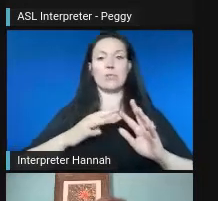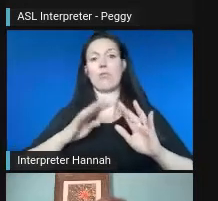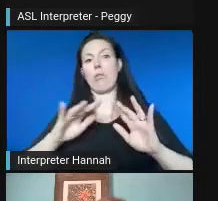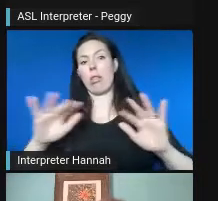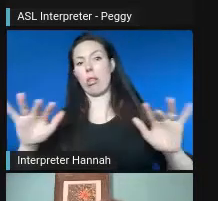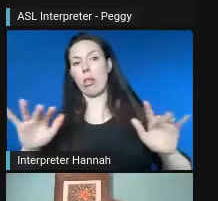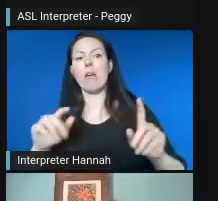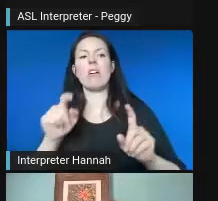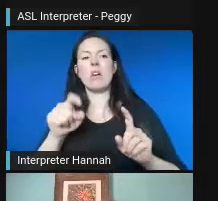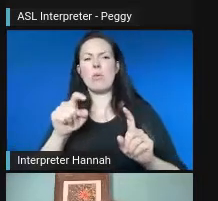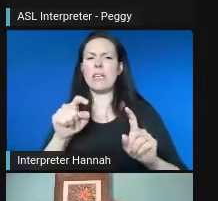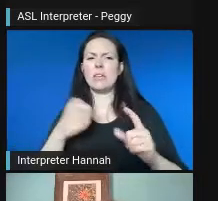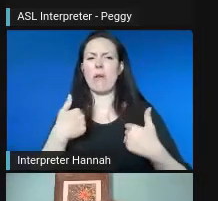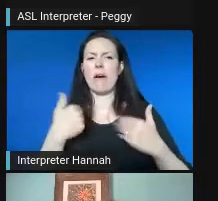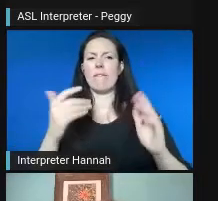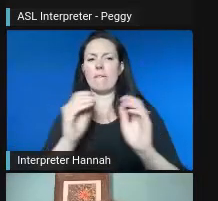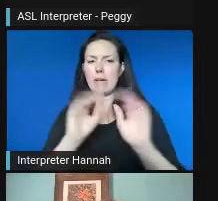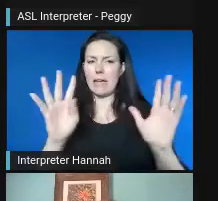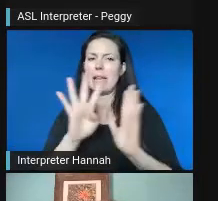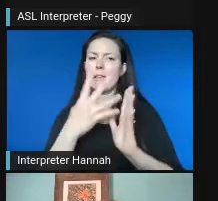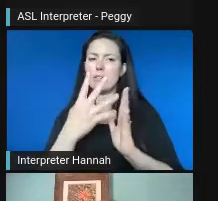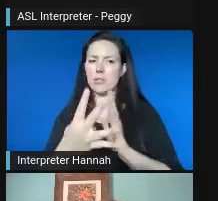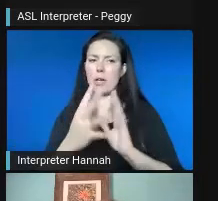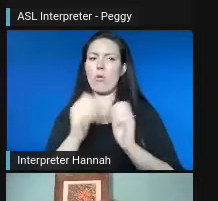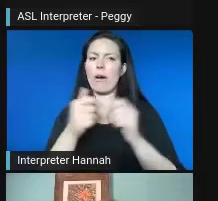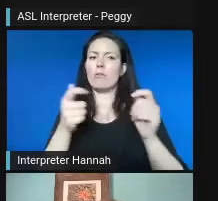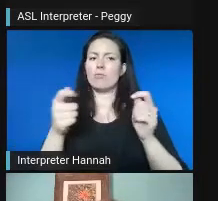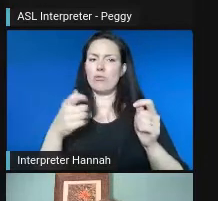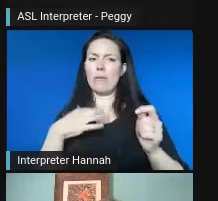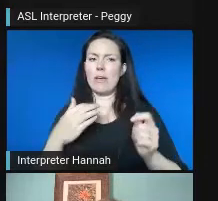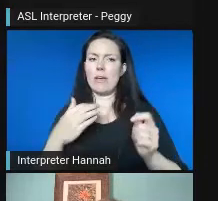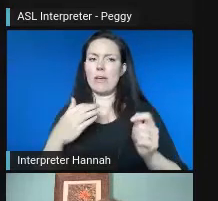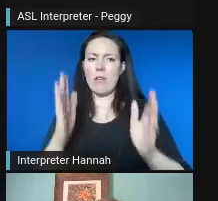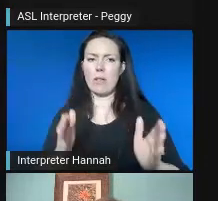But overall, you know, I think what we did is we